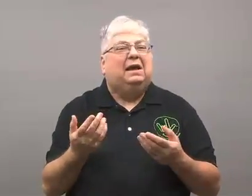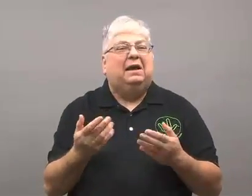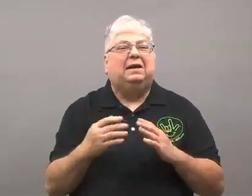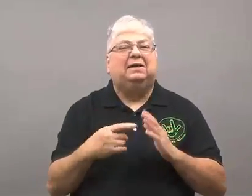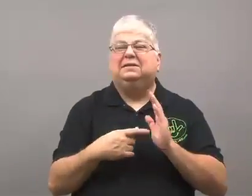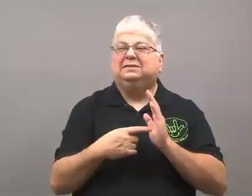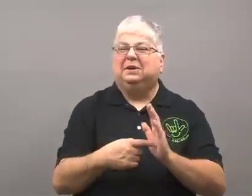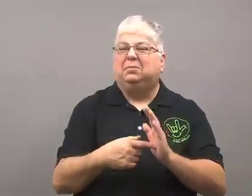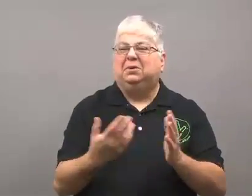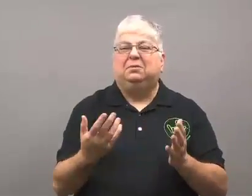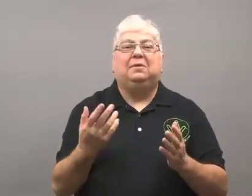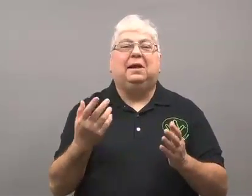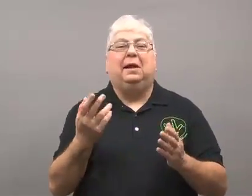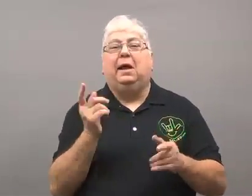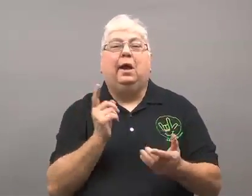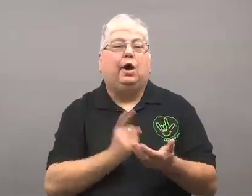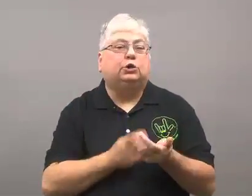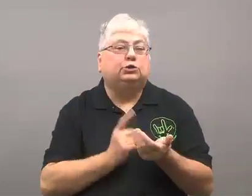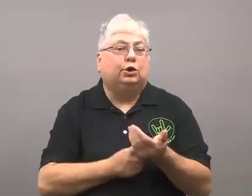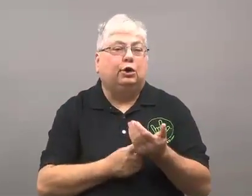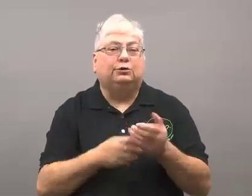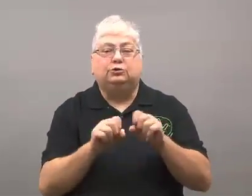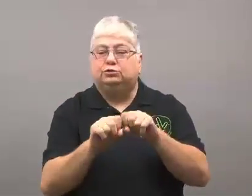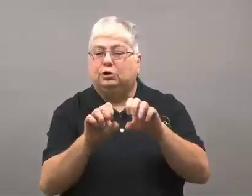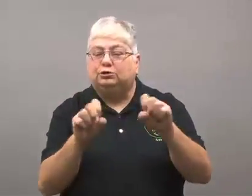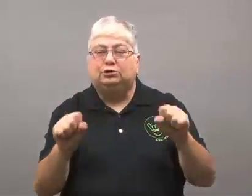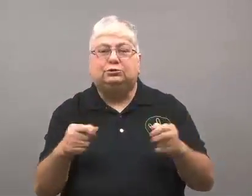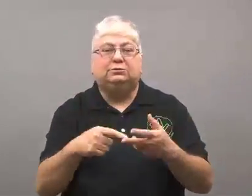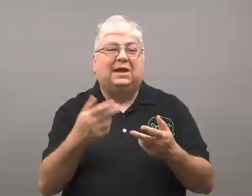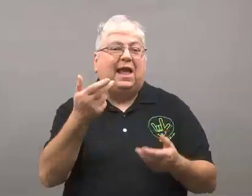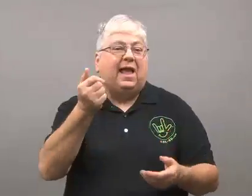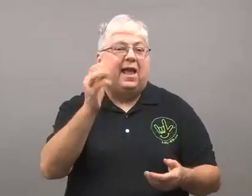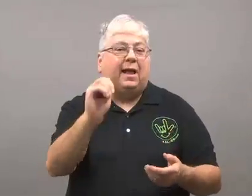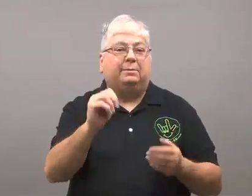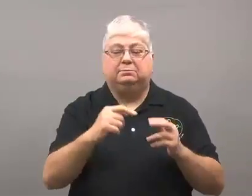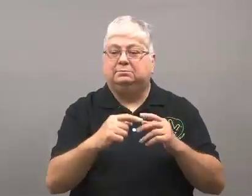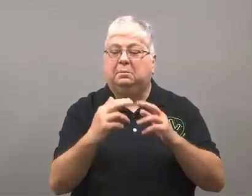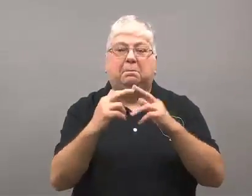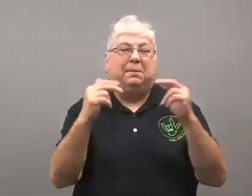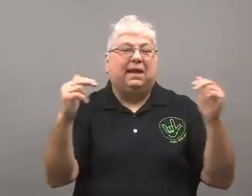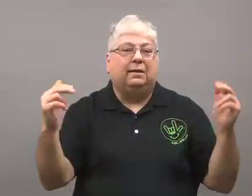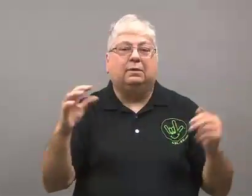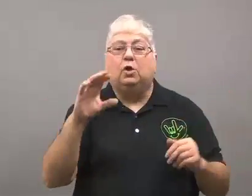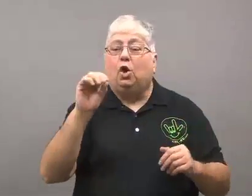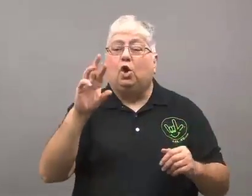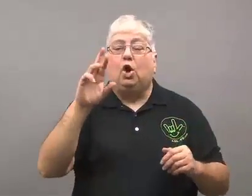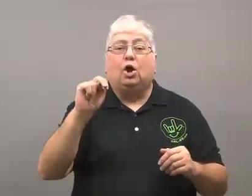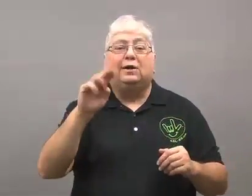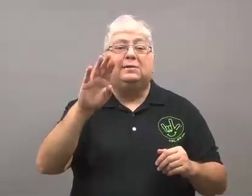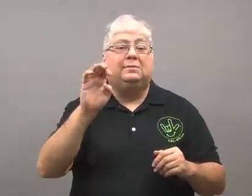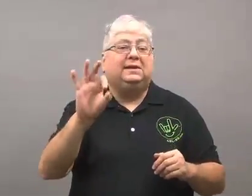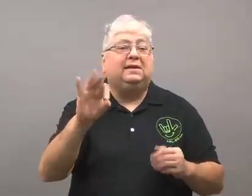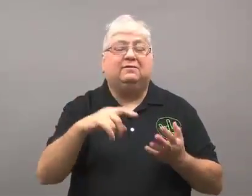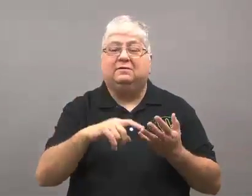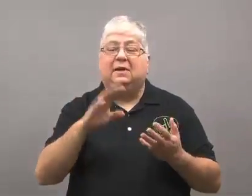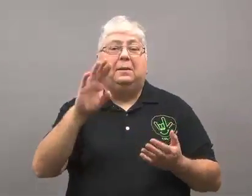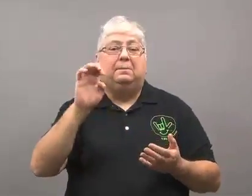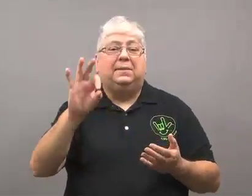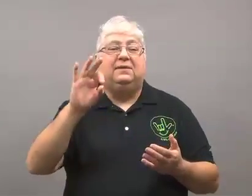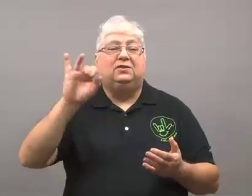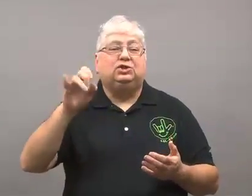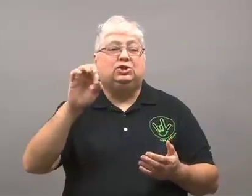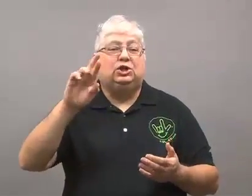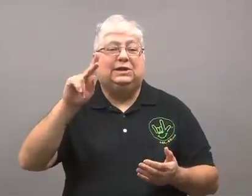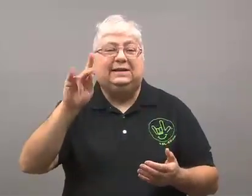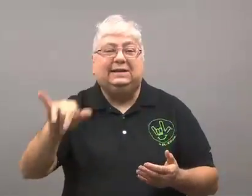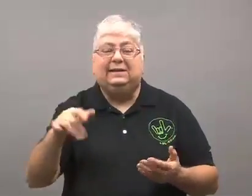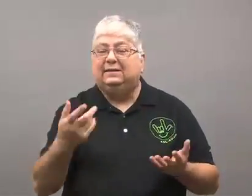Examples of processed meats include; hotdogs, sausage, ham, bacon, corn beef, beef jerky,